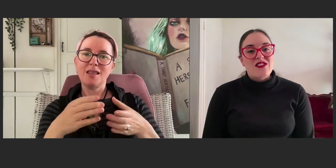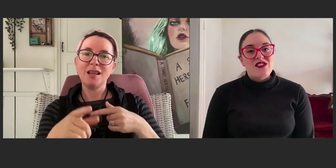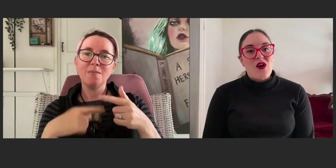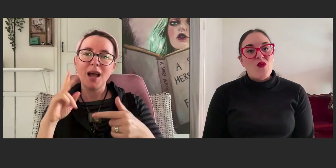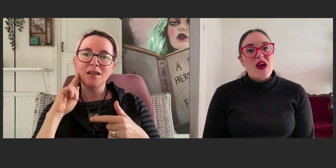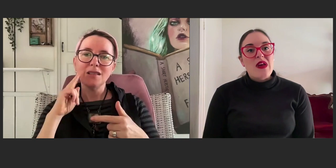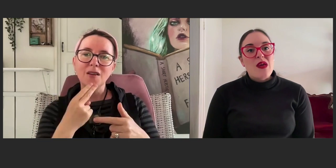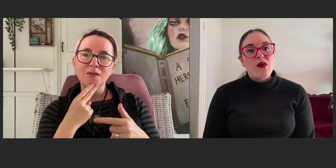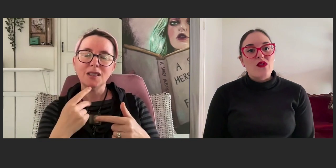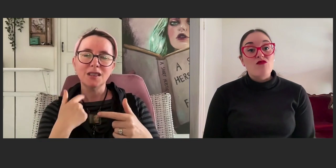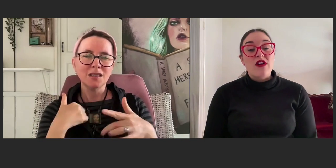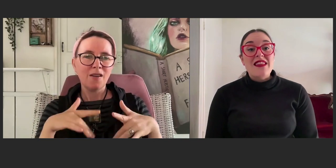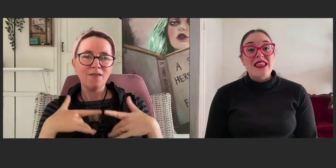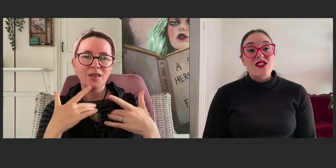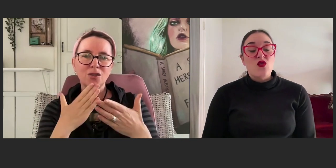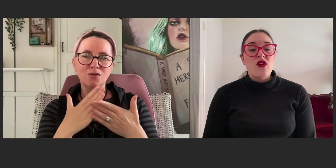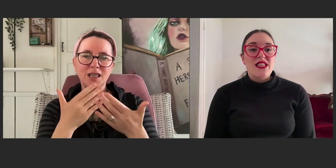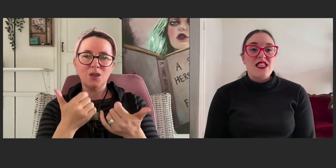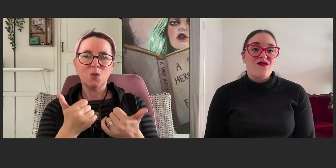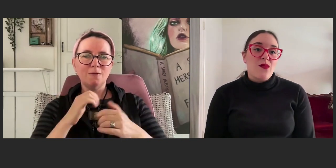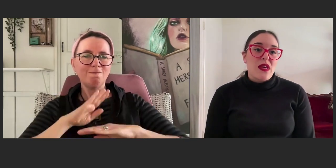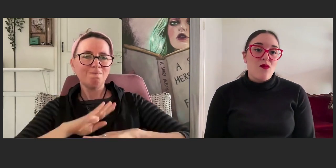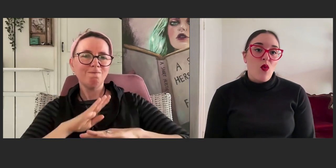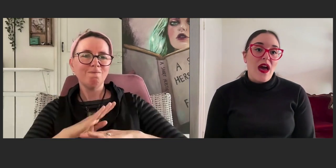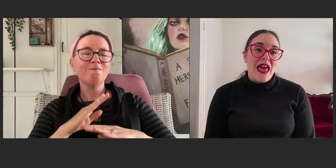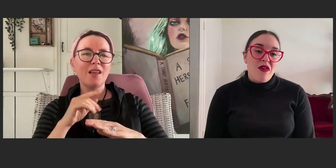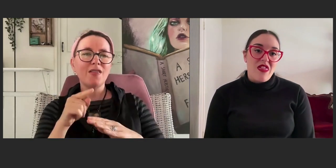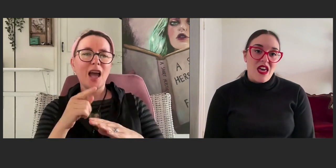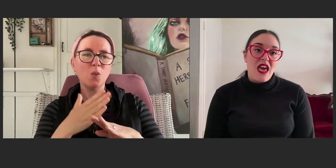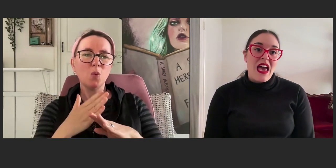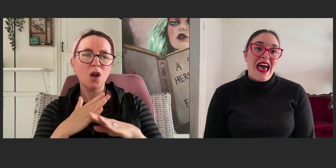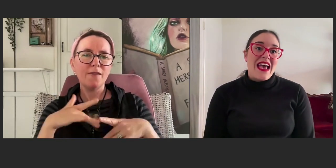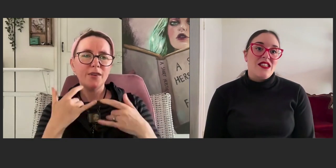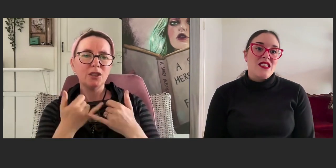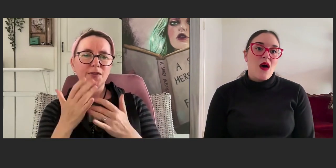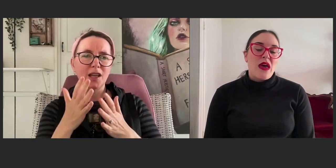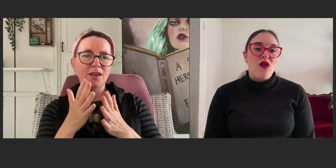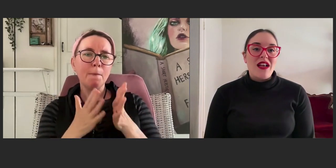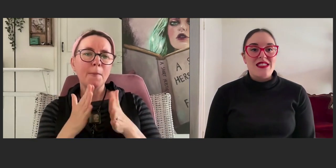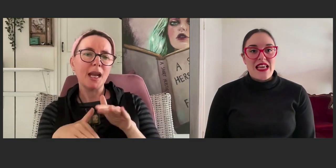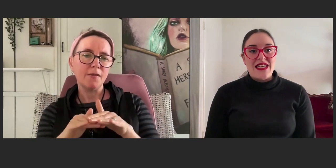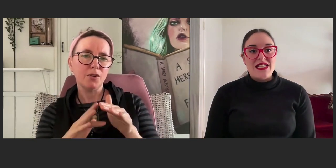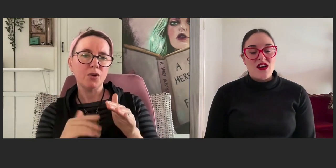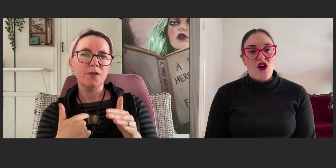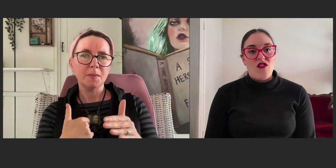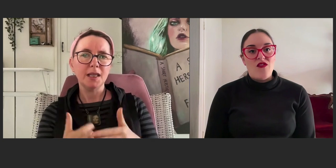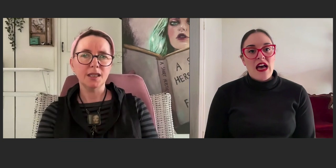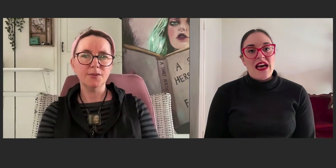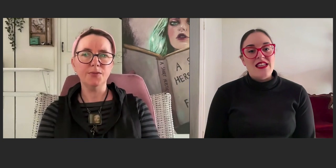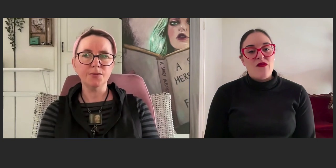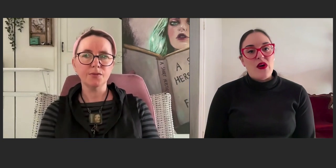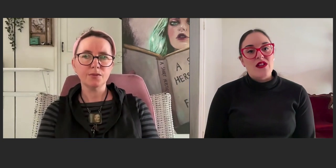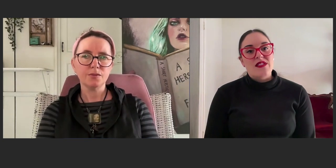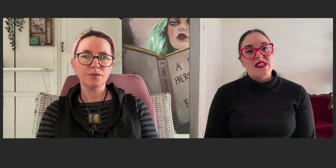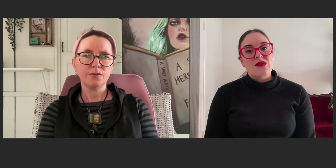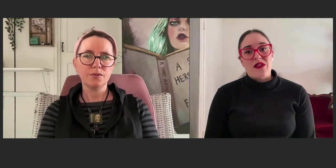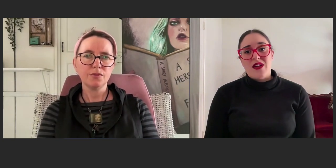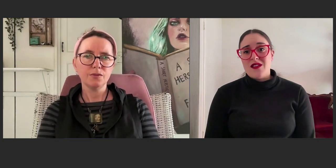So, when people read these stories, they're developing more empathy and a better understanding of a deaf person's experience.